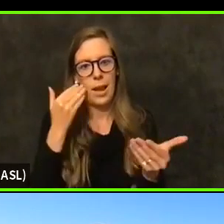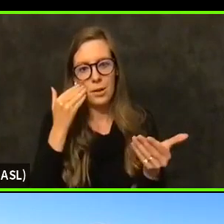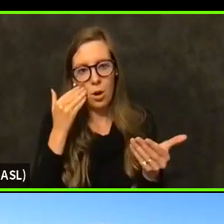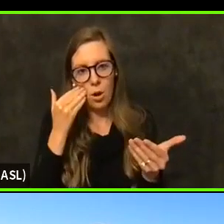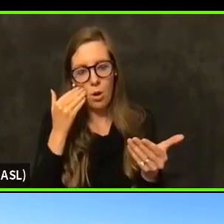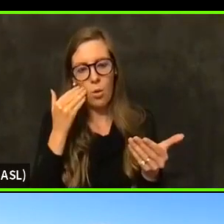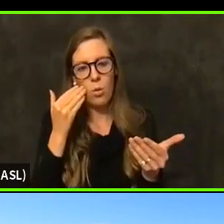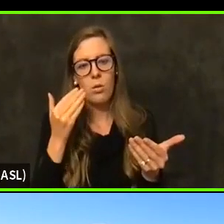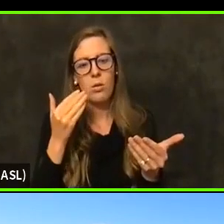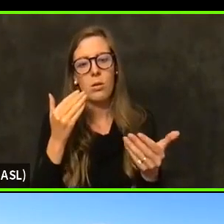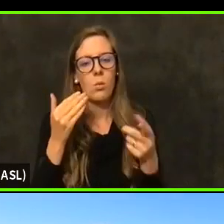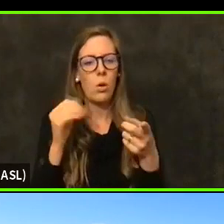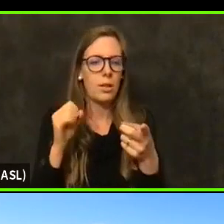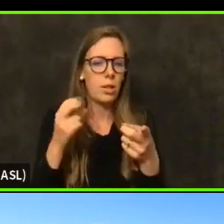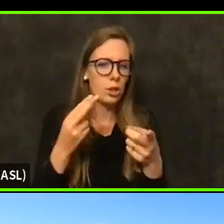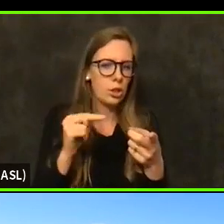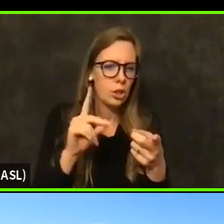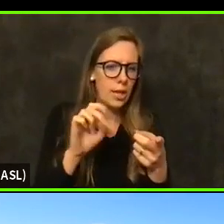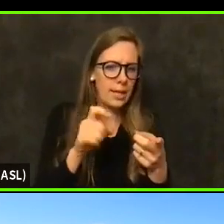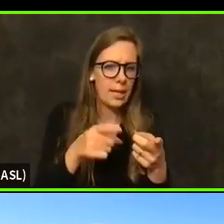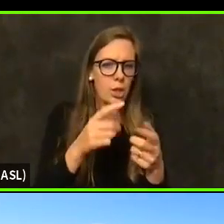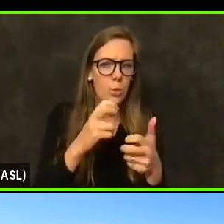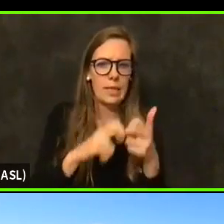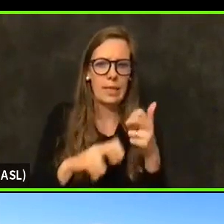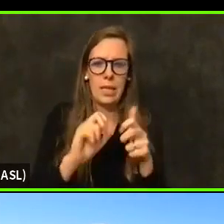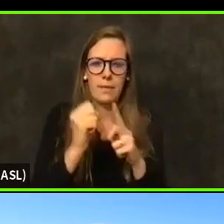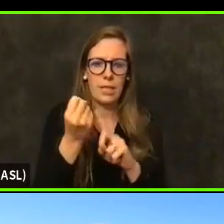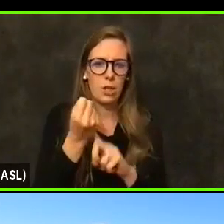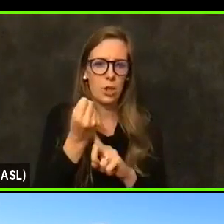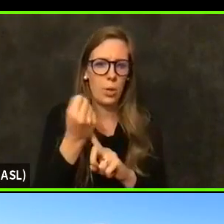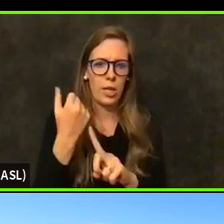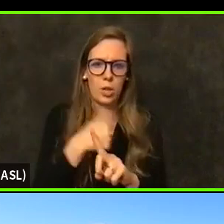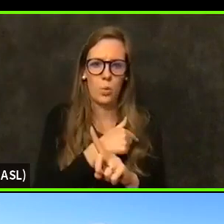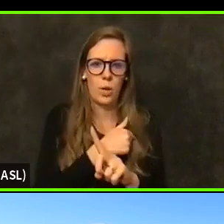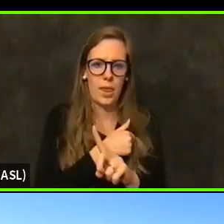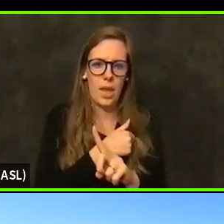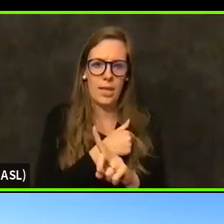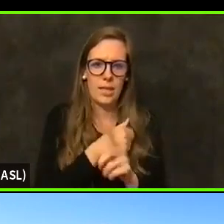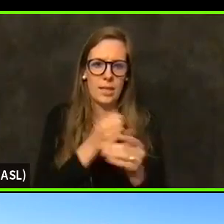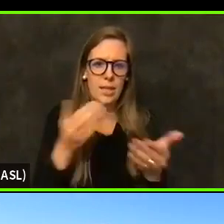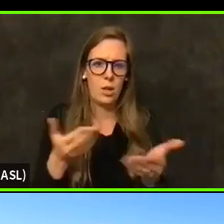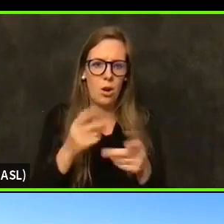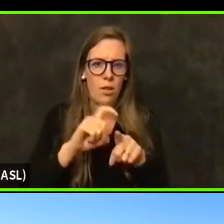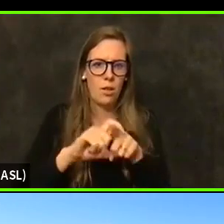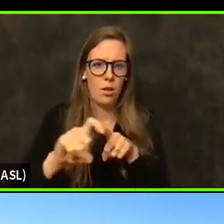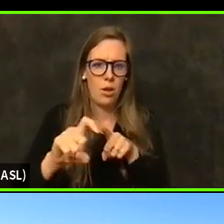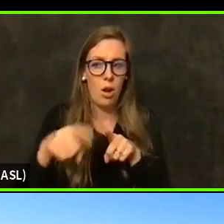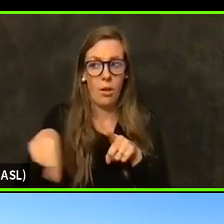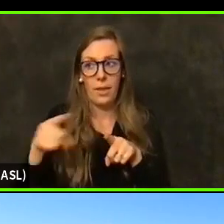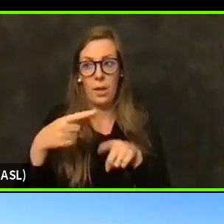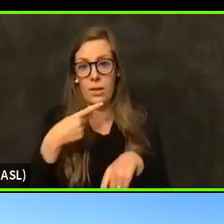Chenda was in a tough situation with us with in the conversation with those sees where they're saying, hey, if I get